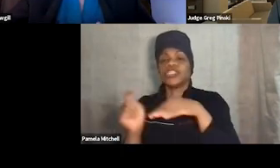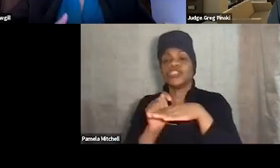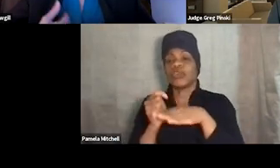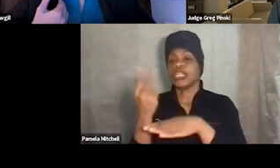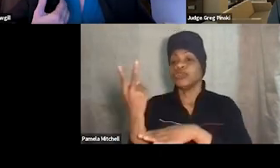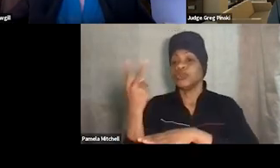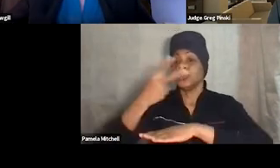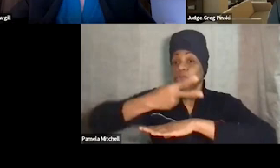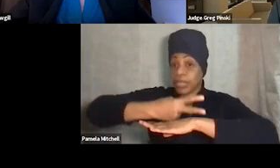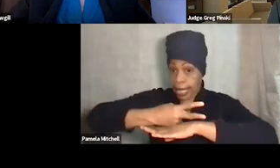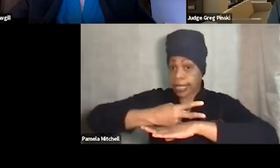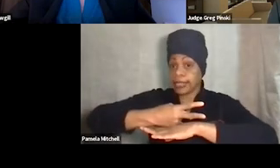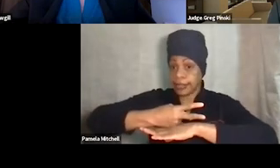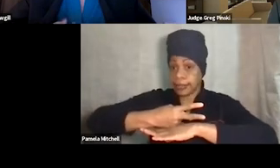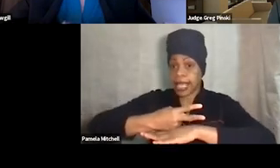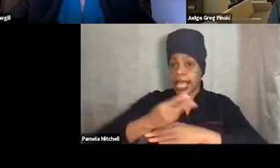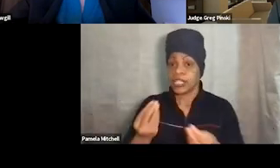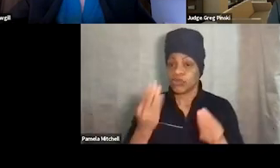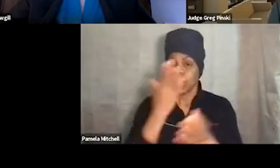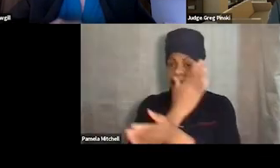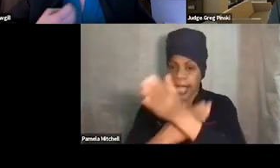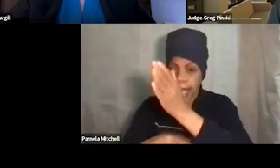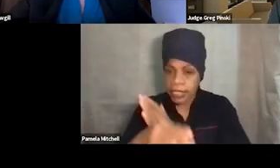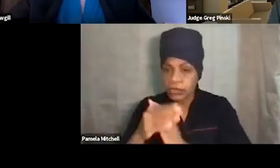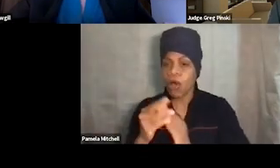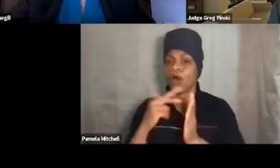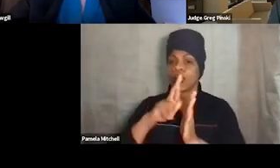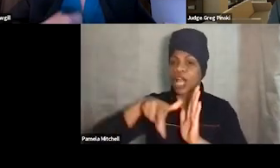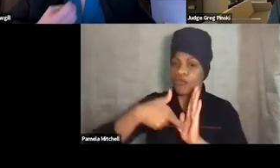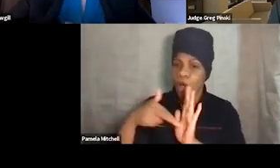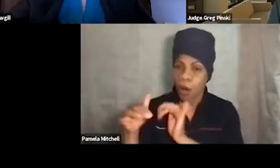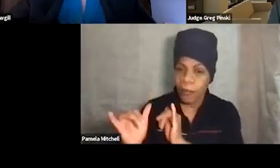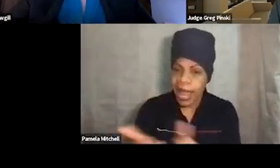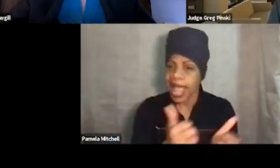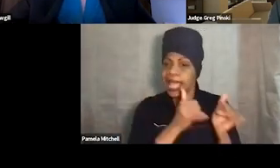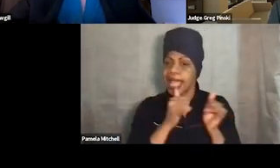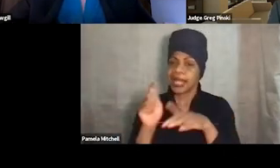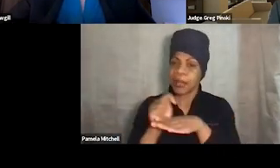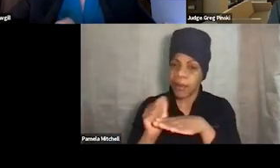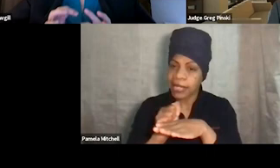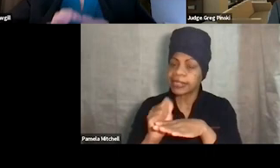and it's a lot of hands-on, a lot of role play, a lot of practicing and working with your team on this.